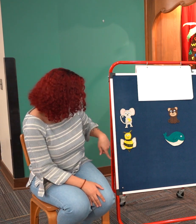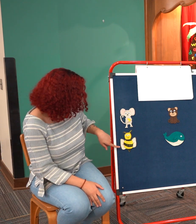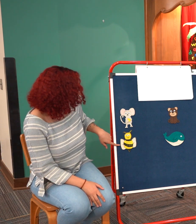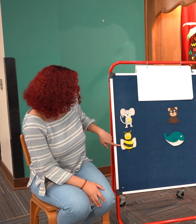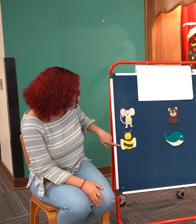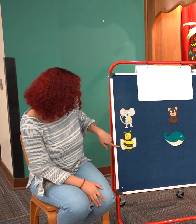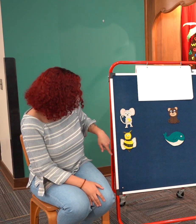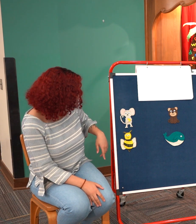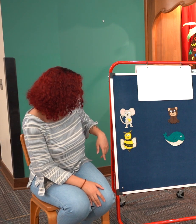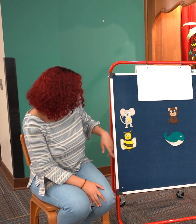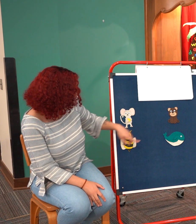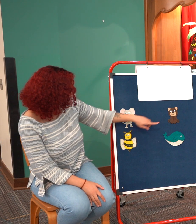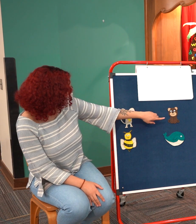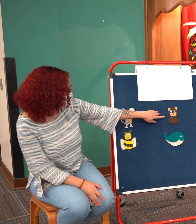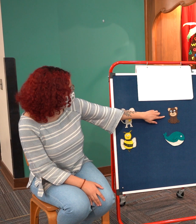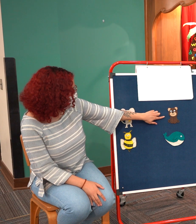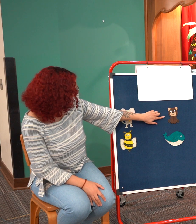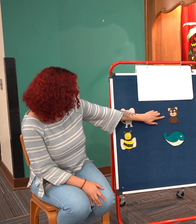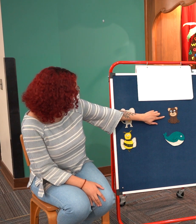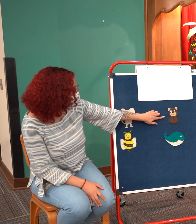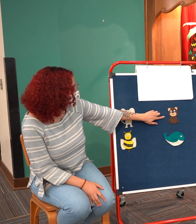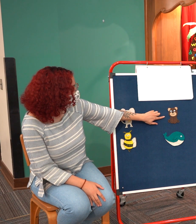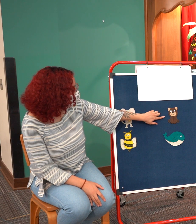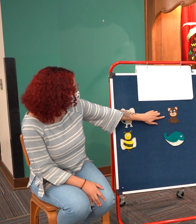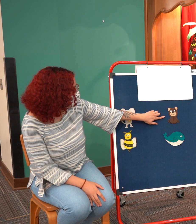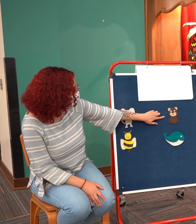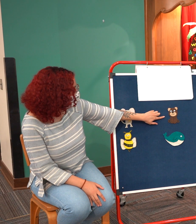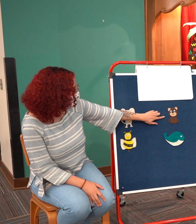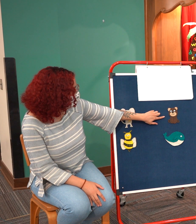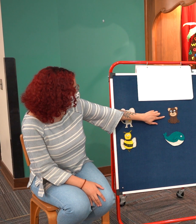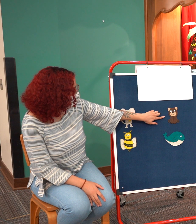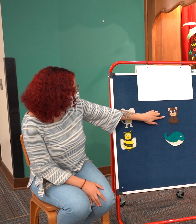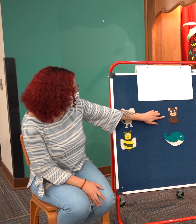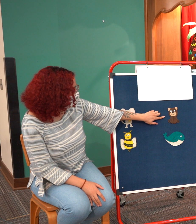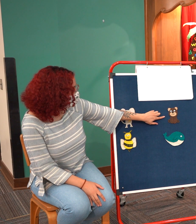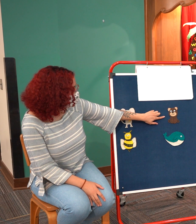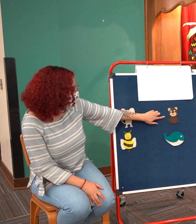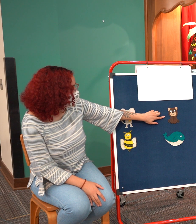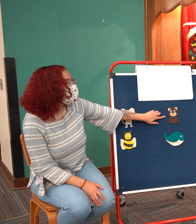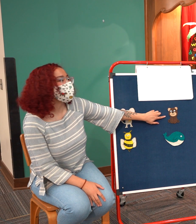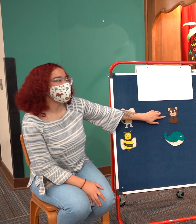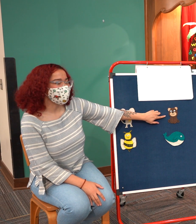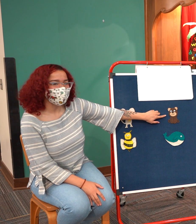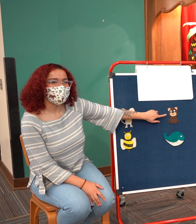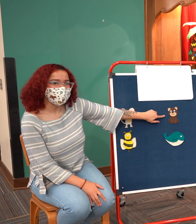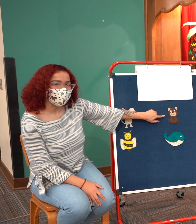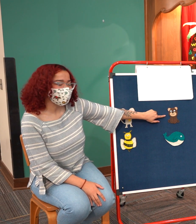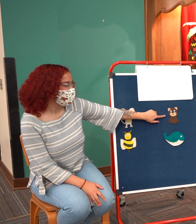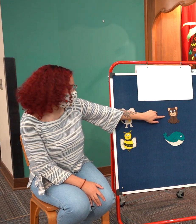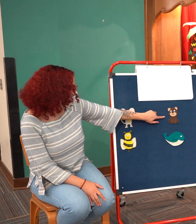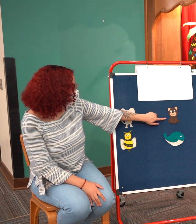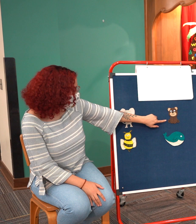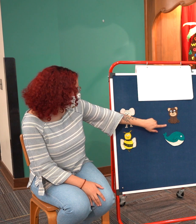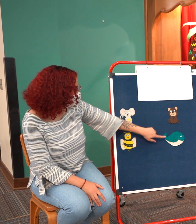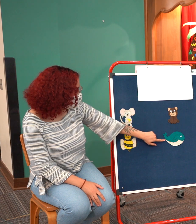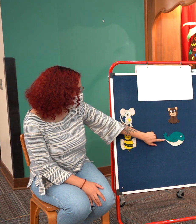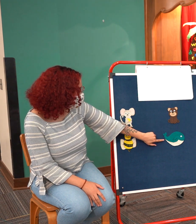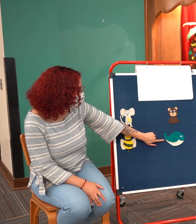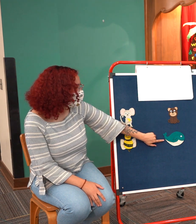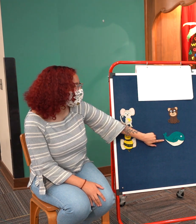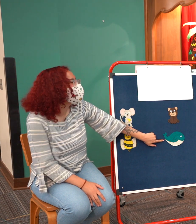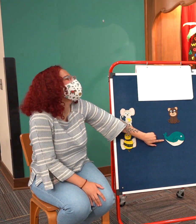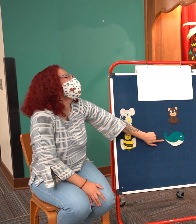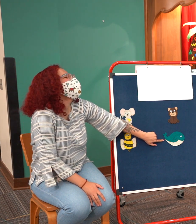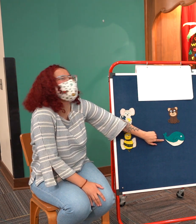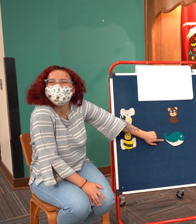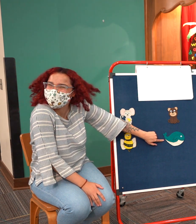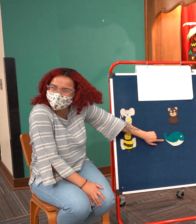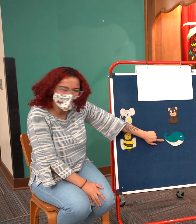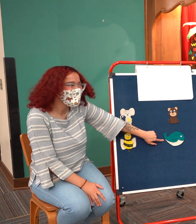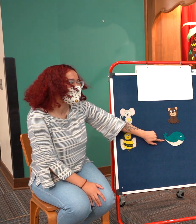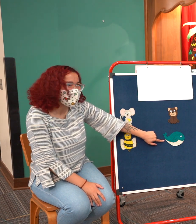bee yep i think that's a dog or a bear a bear a bear there we go obviously and a whale i